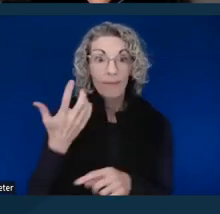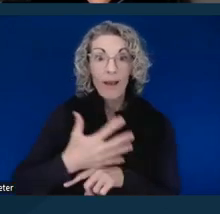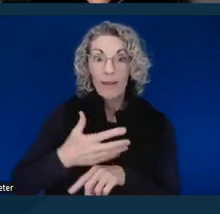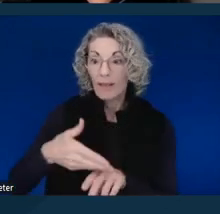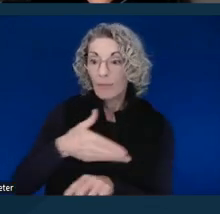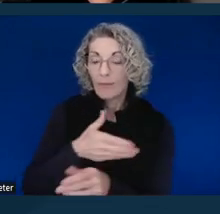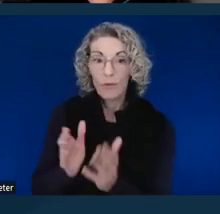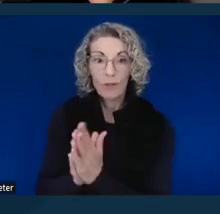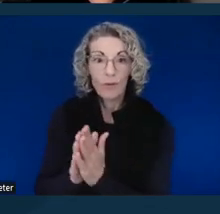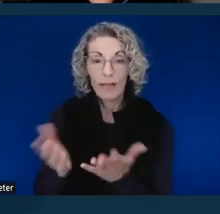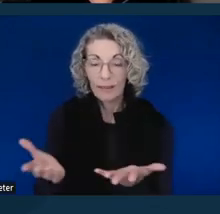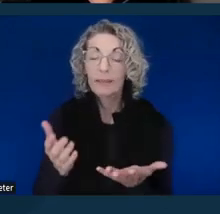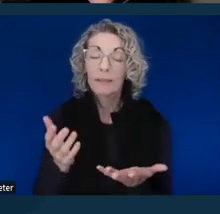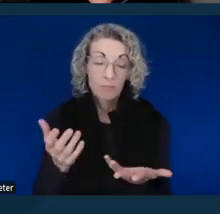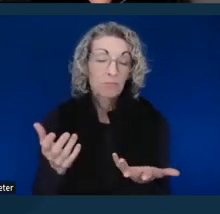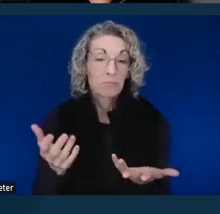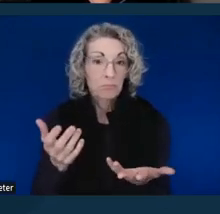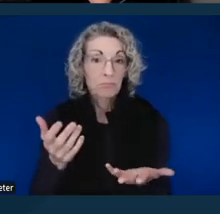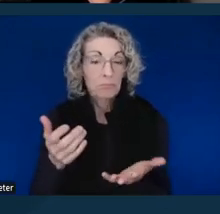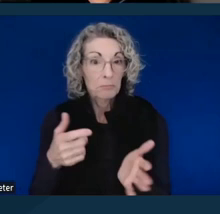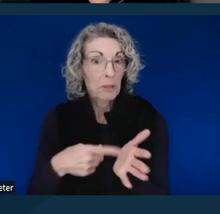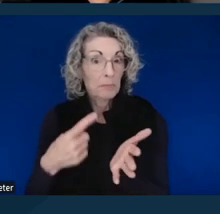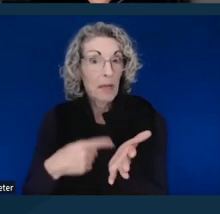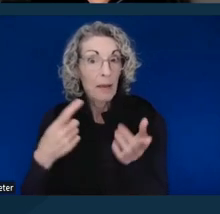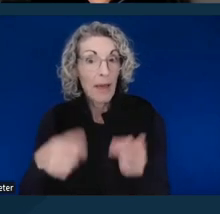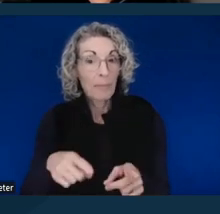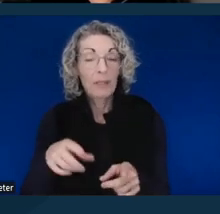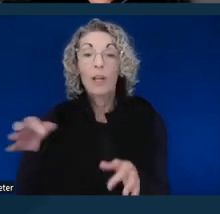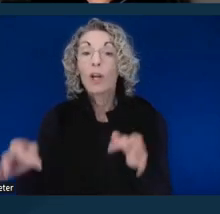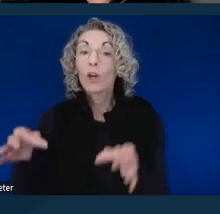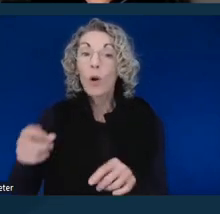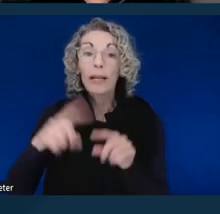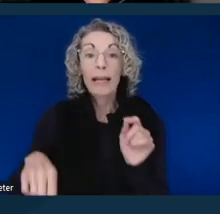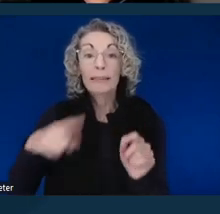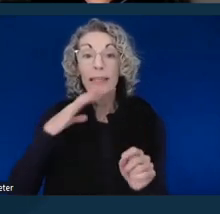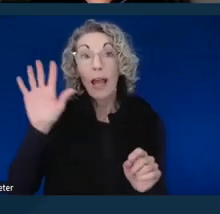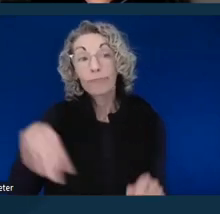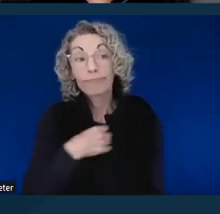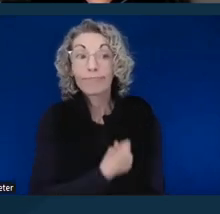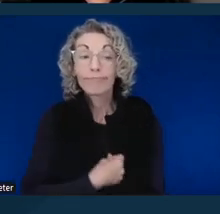and you don't have five days to give notice. Courts cannot say, sorry, you didn't give us five days notice,